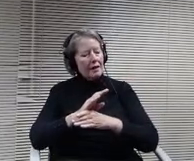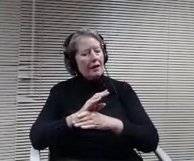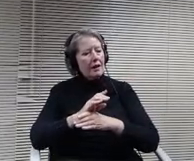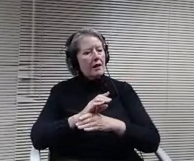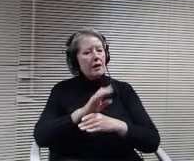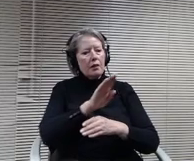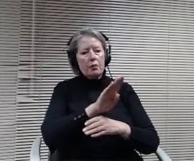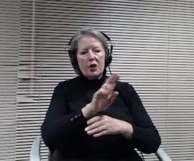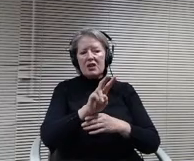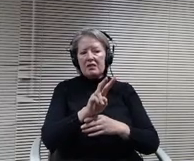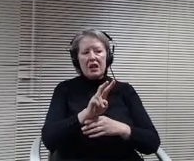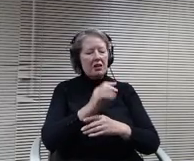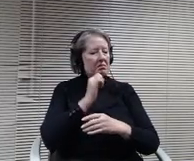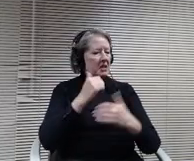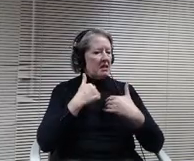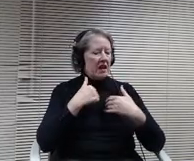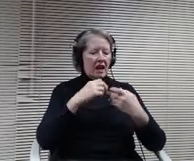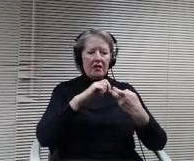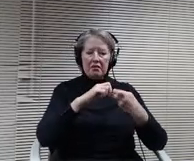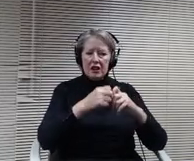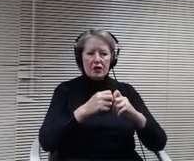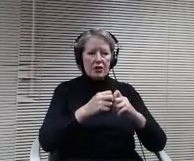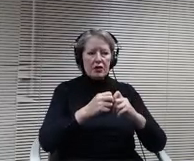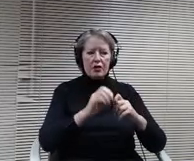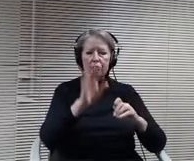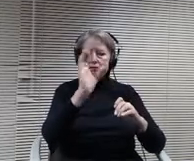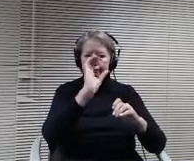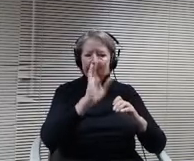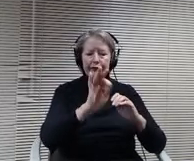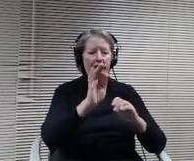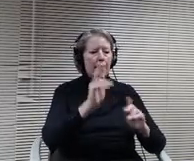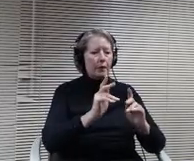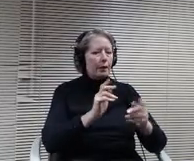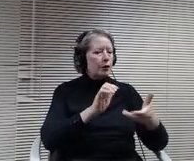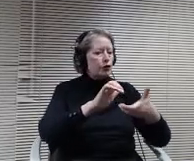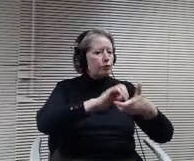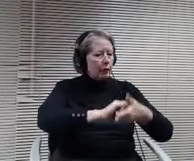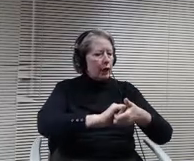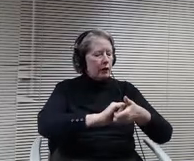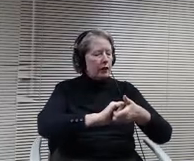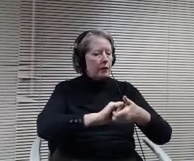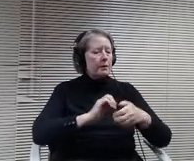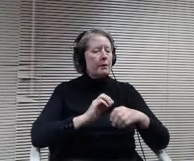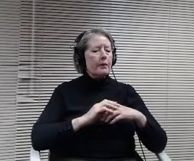with that, so this gives you a sense of really our team being able and they have really mean I'm sharing the work that they